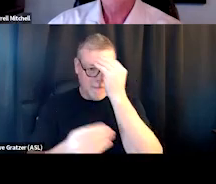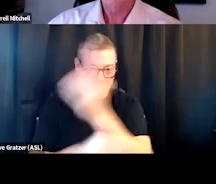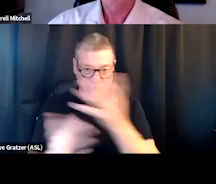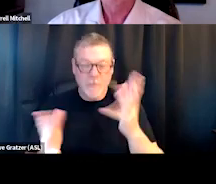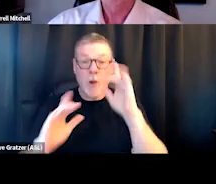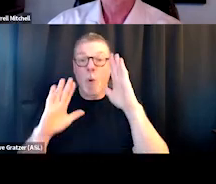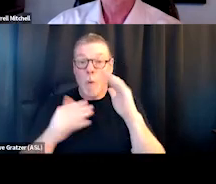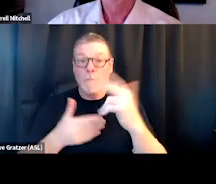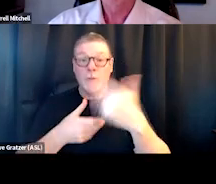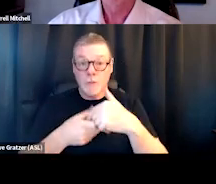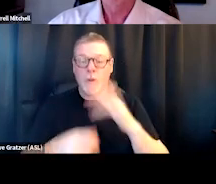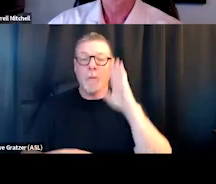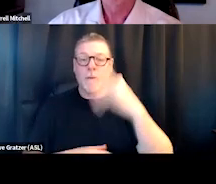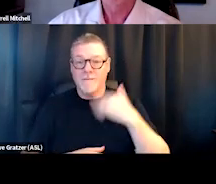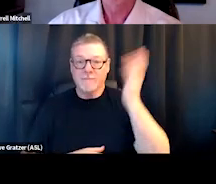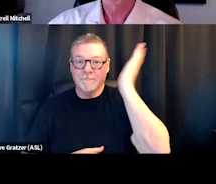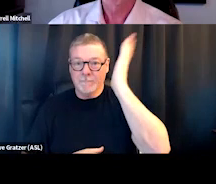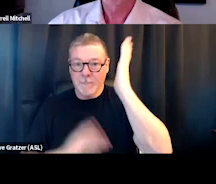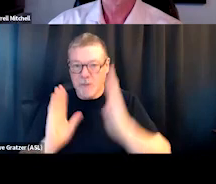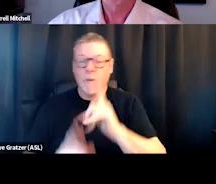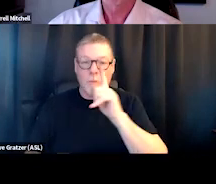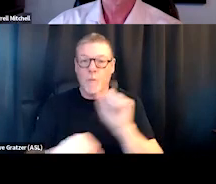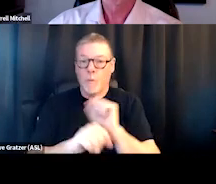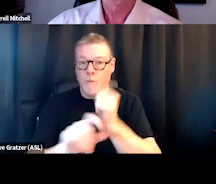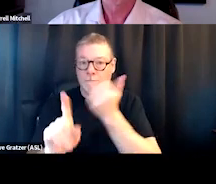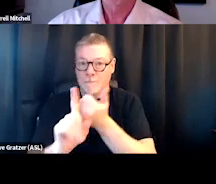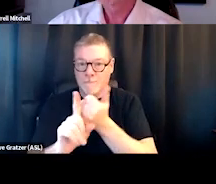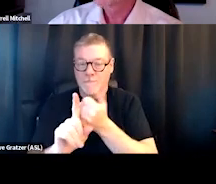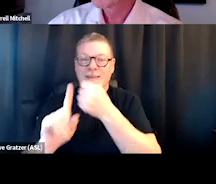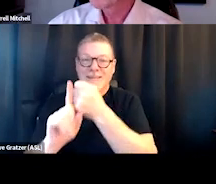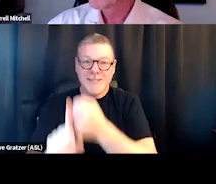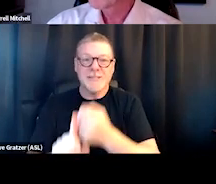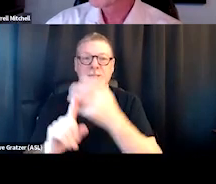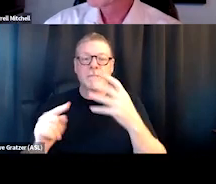We'll have a guest presenter who has done some work himself on expanding the reach of harm reduction